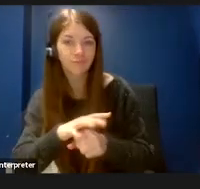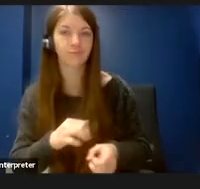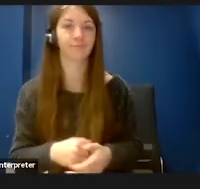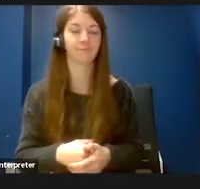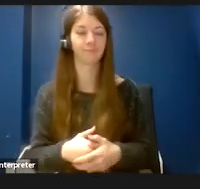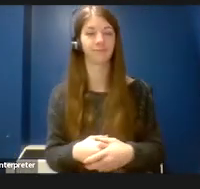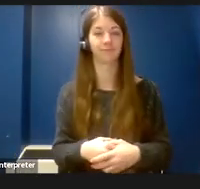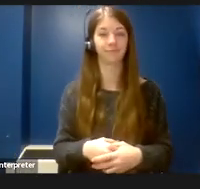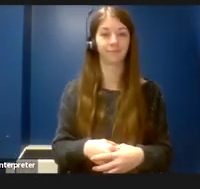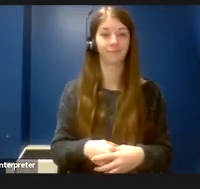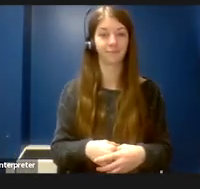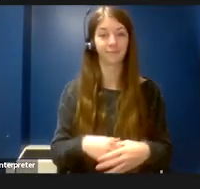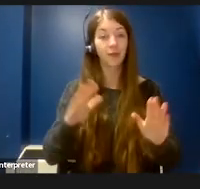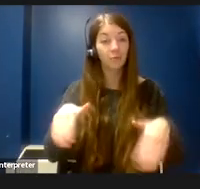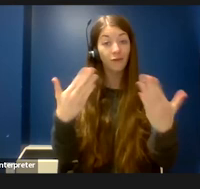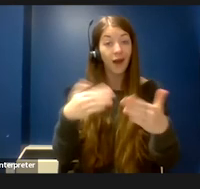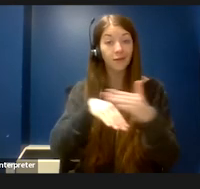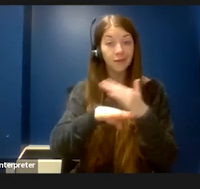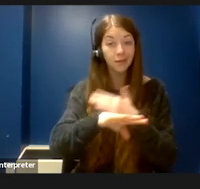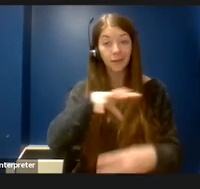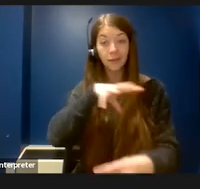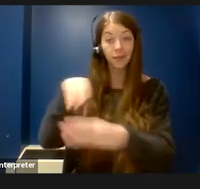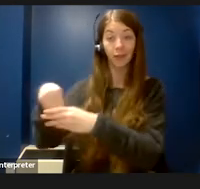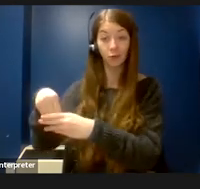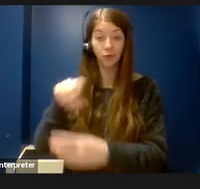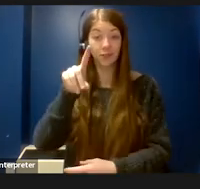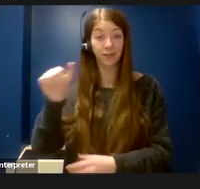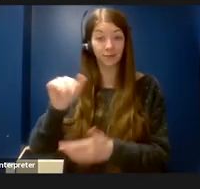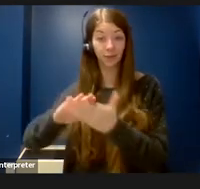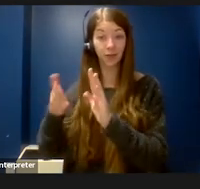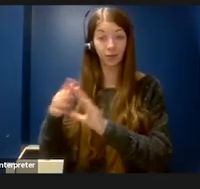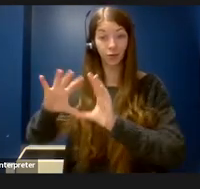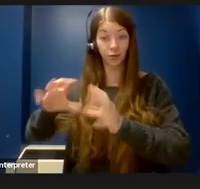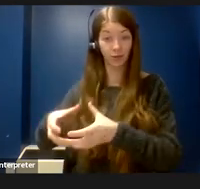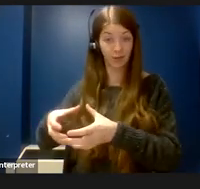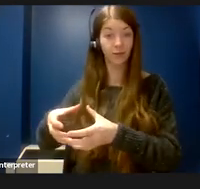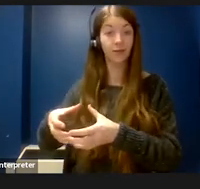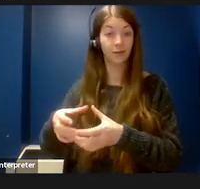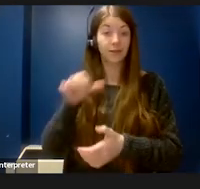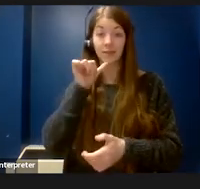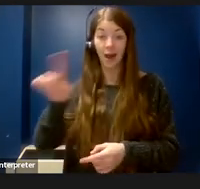Providing accessibility and inclusion to the disability community is not only the right thing to do